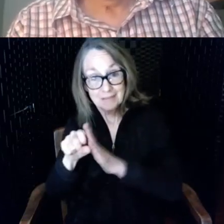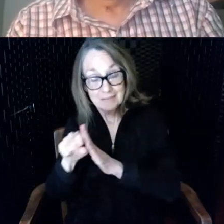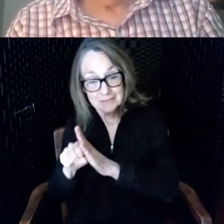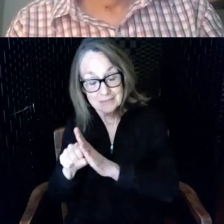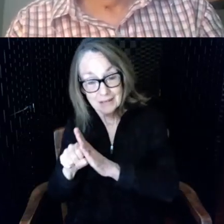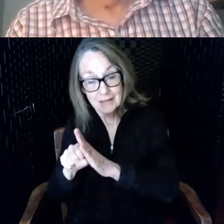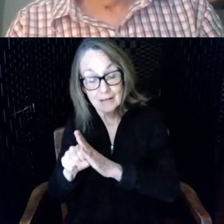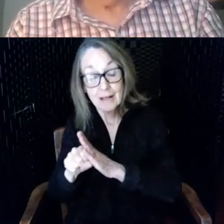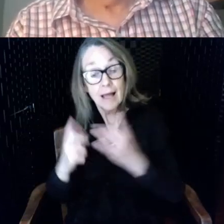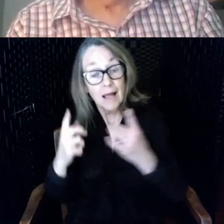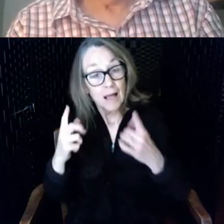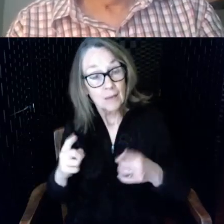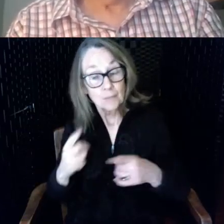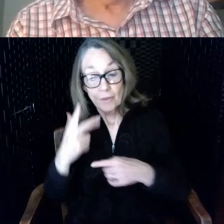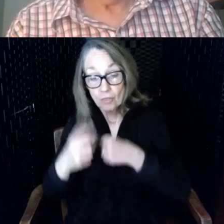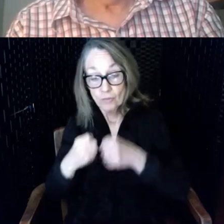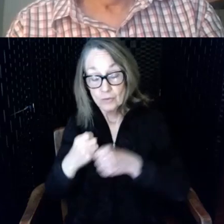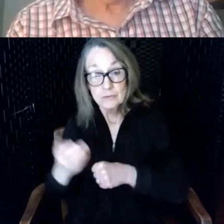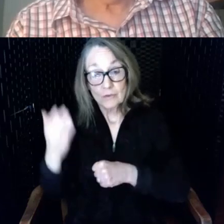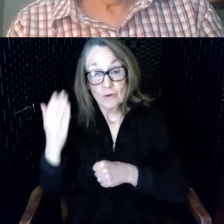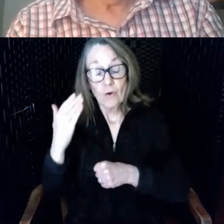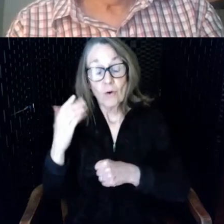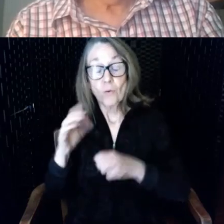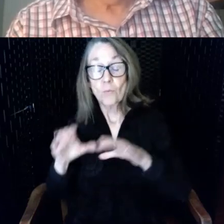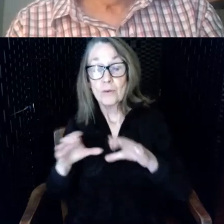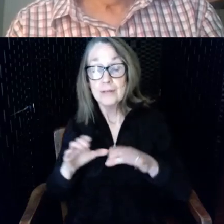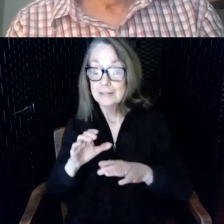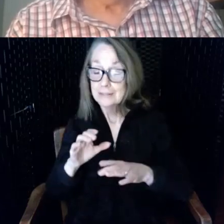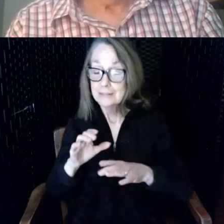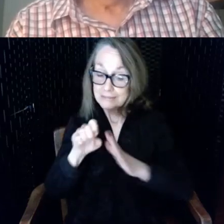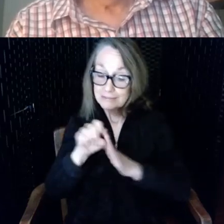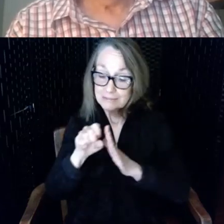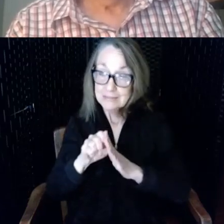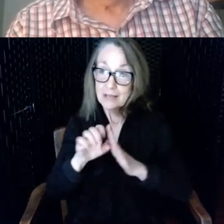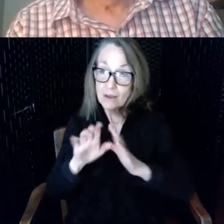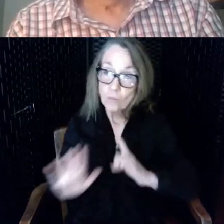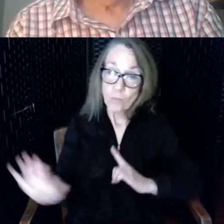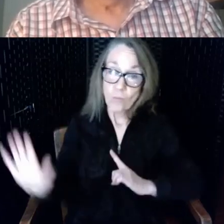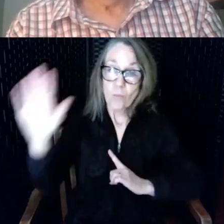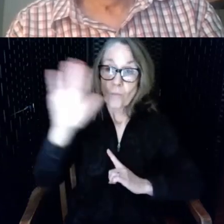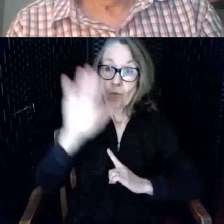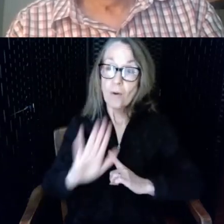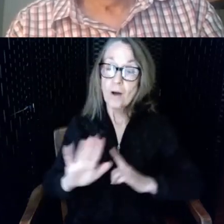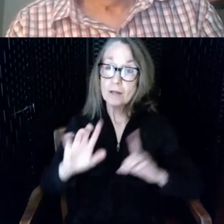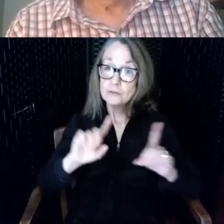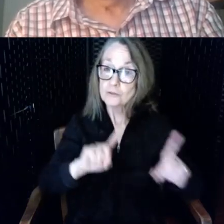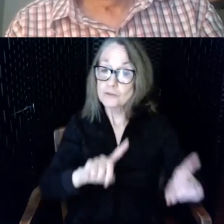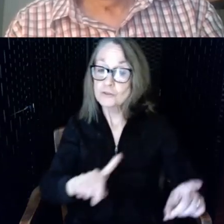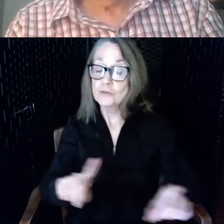years ago we did a statewide survey of hearing assistive technology generally